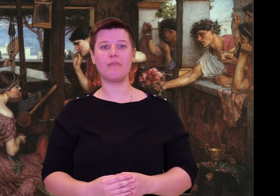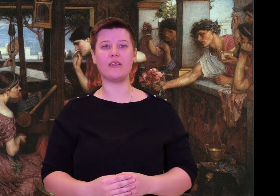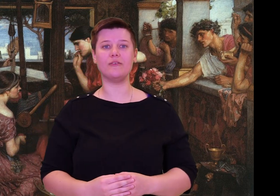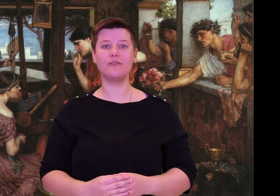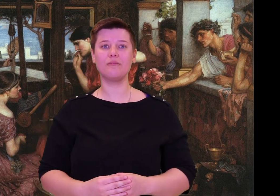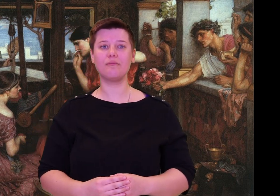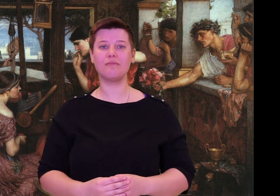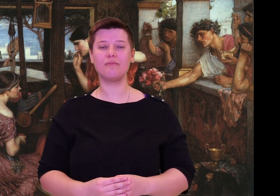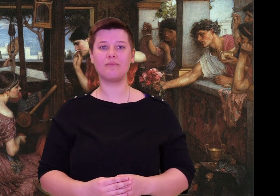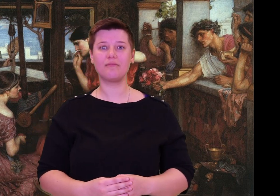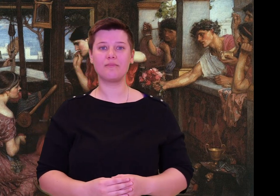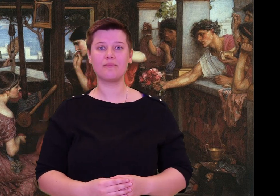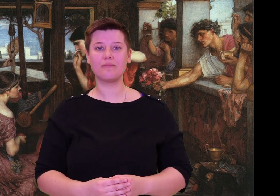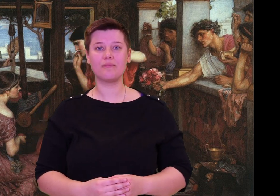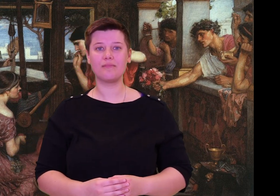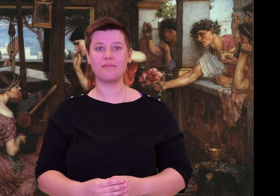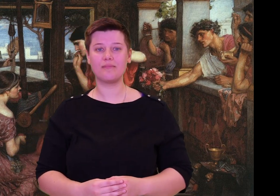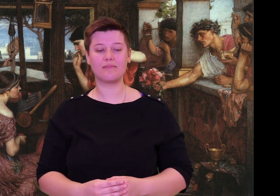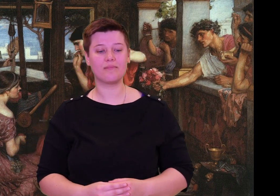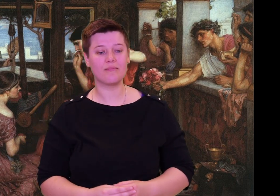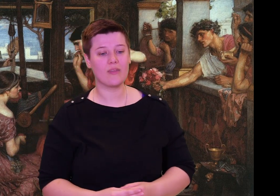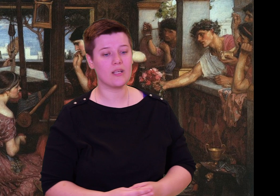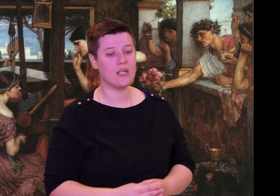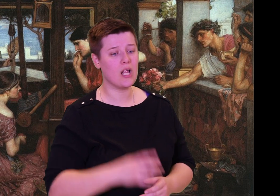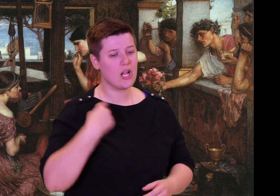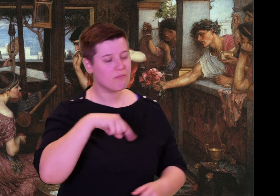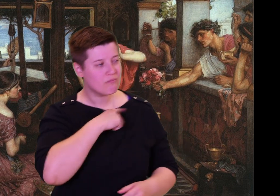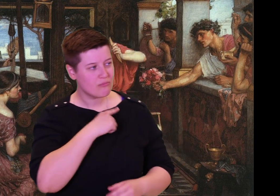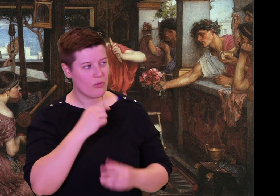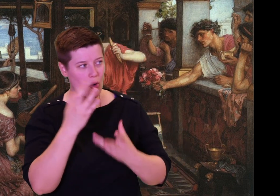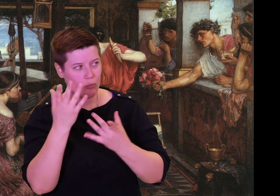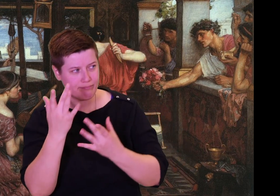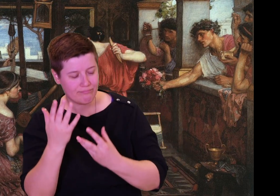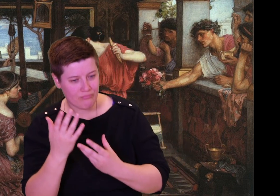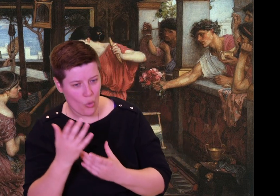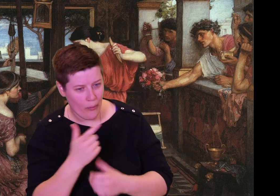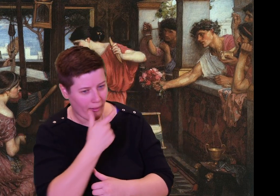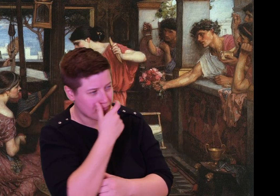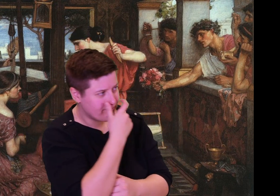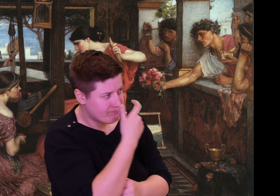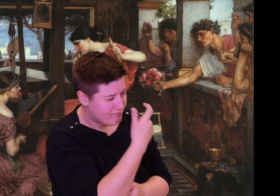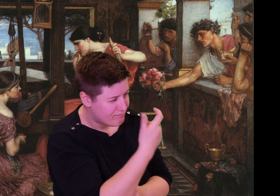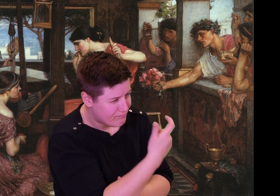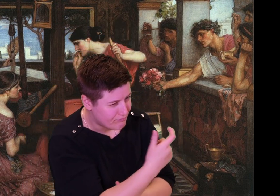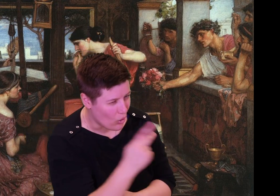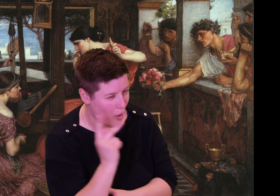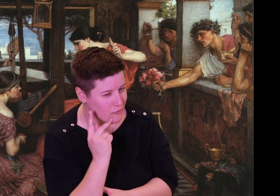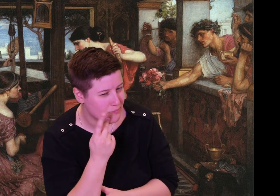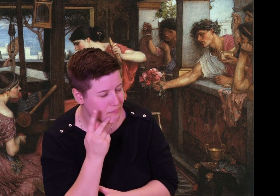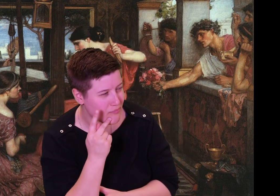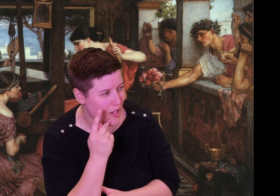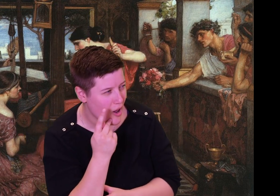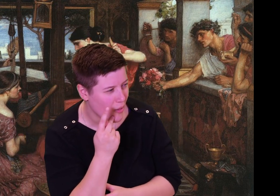This is our answer, so you and all the Greeks may understand. Dismiss your mother let her father tell her to marry anyone his heart desires.